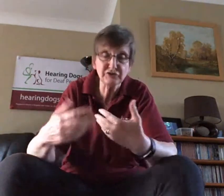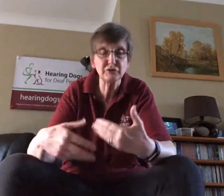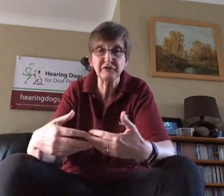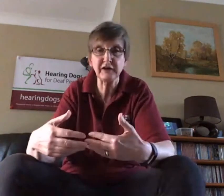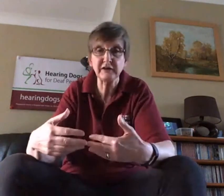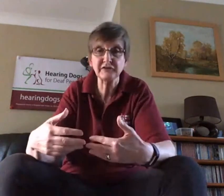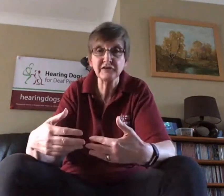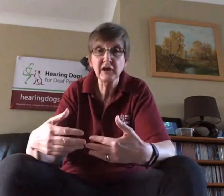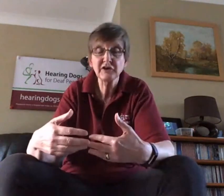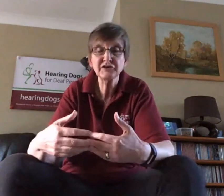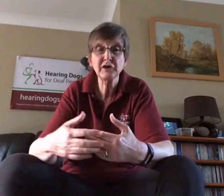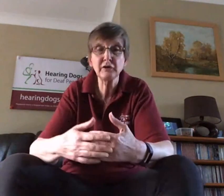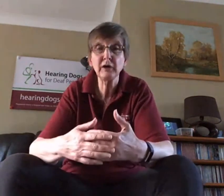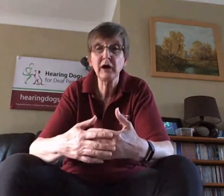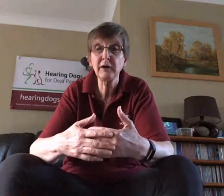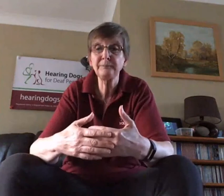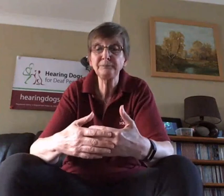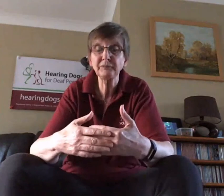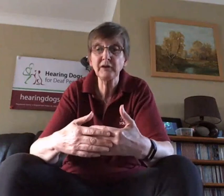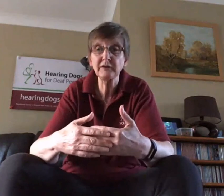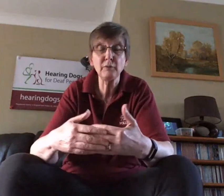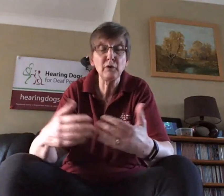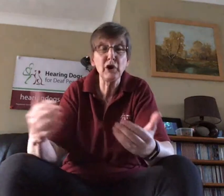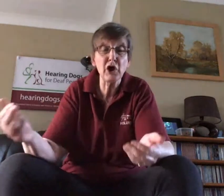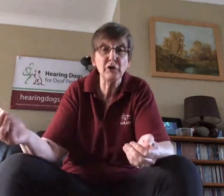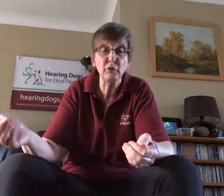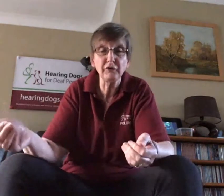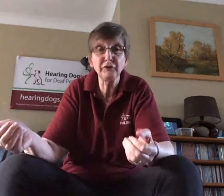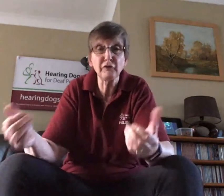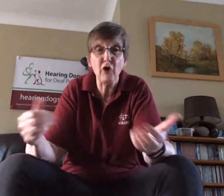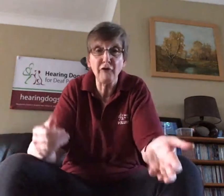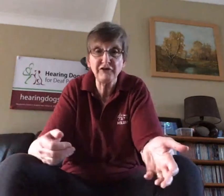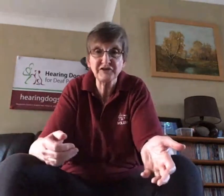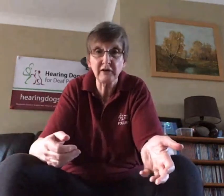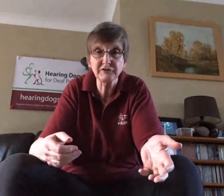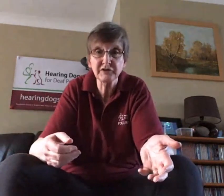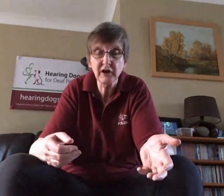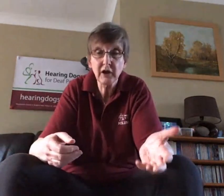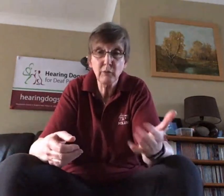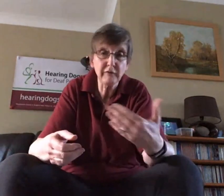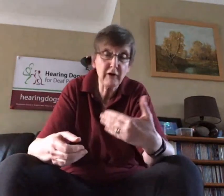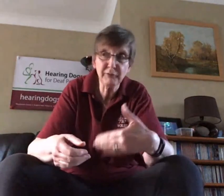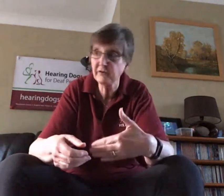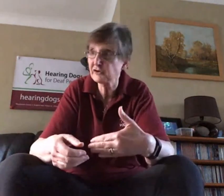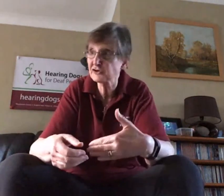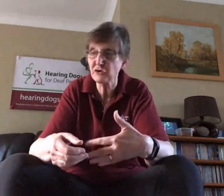of things, so they'll learn all the sort of office sounds one of our previous dogs went